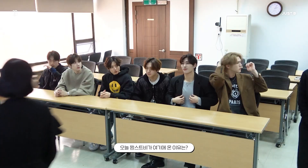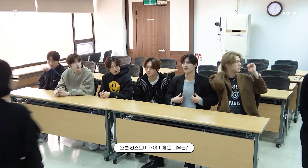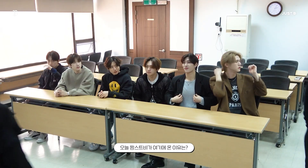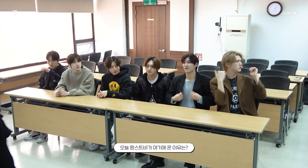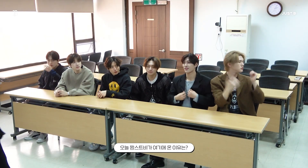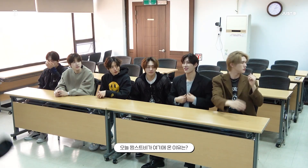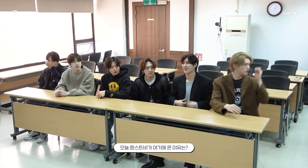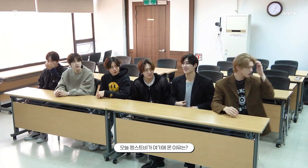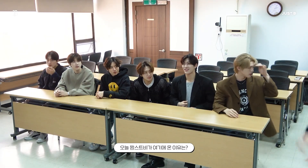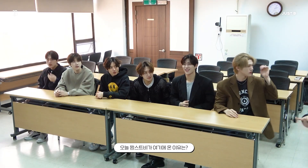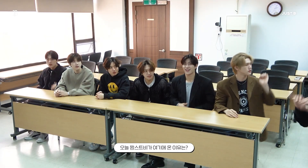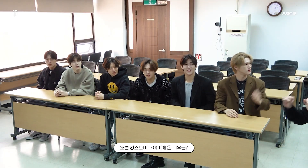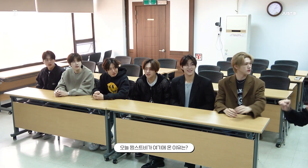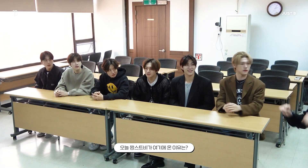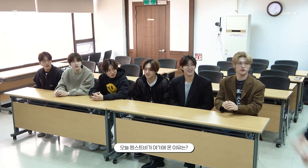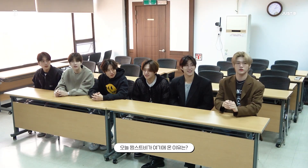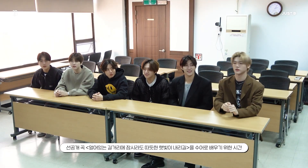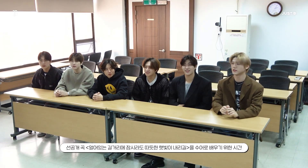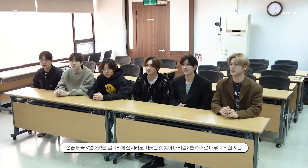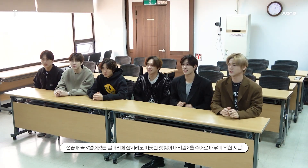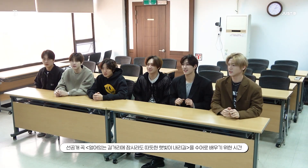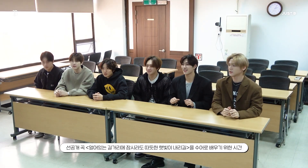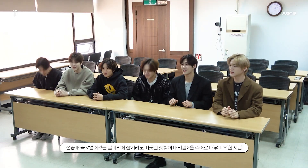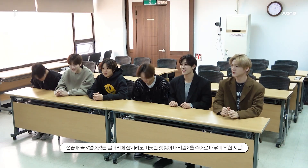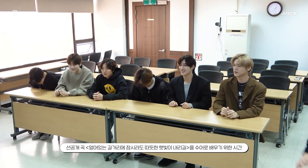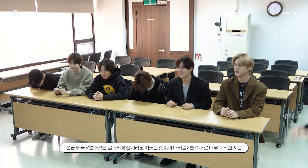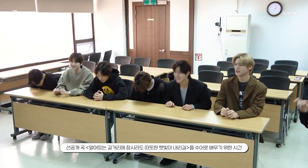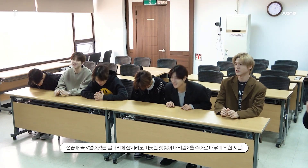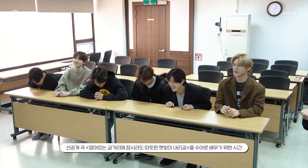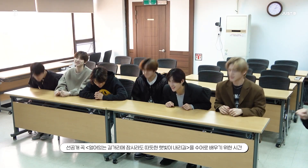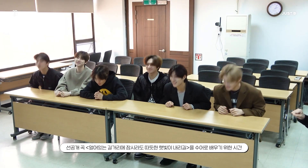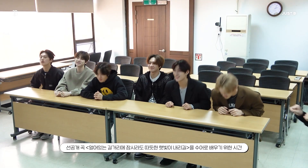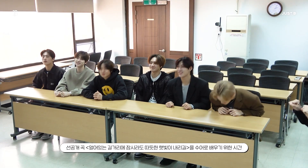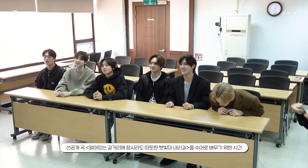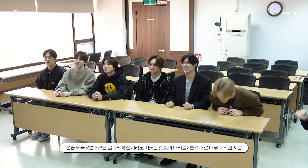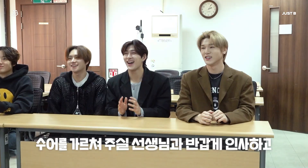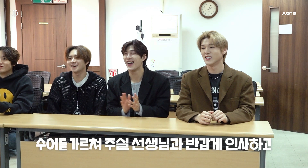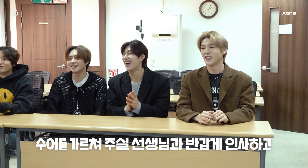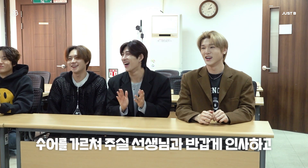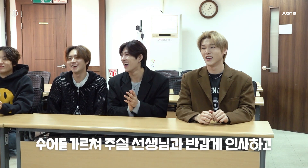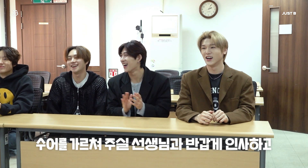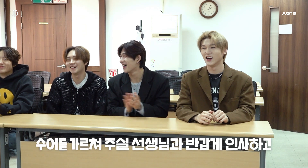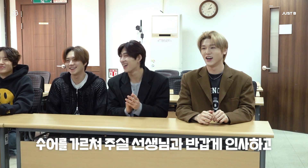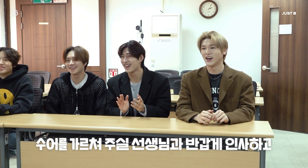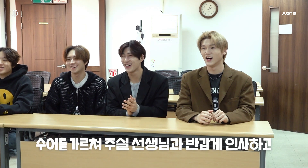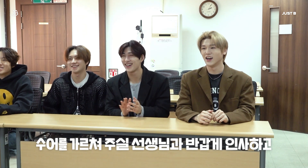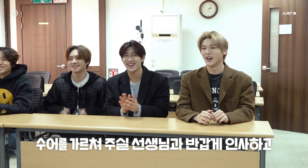[What brings JUST B here?] Hello [They came to learn 'Camellia' in sign language] - Hello - Hi [Greeting the sign language instructor]